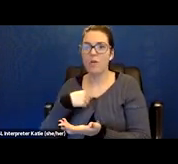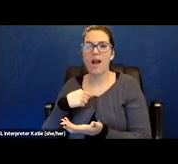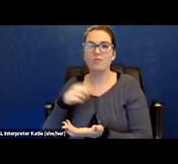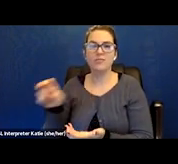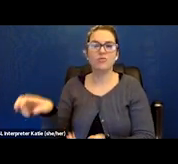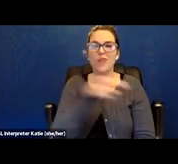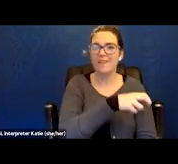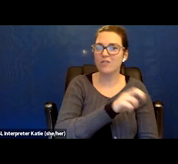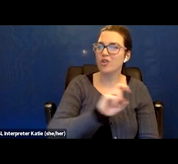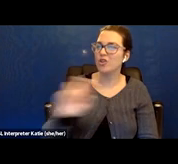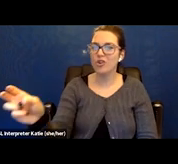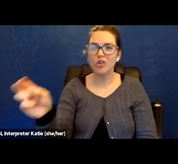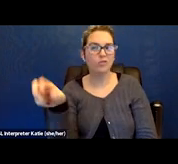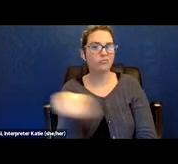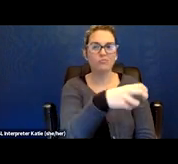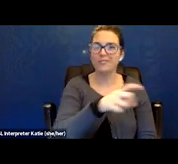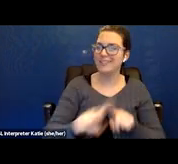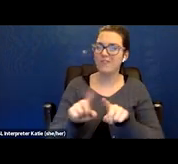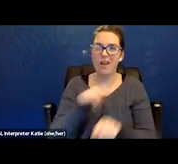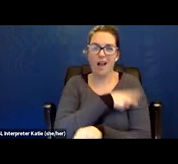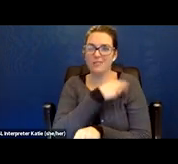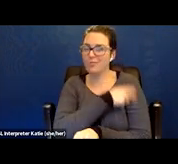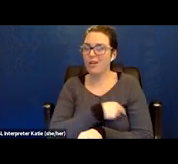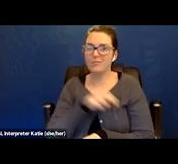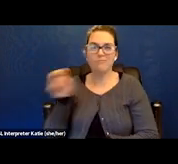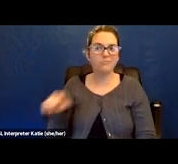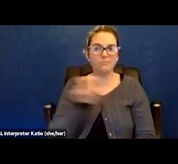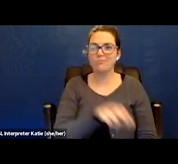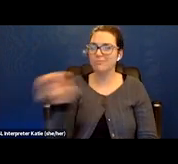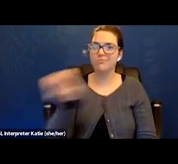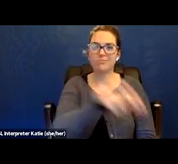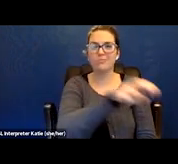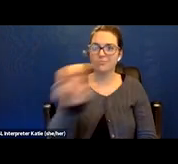So they did intubate me. I was in a coma for two months.